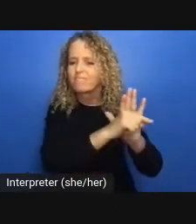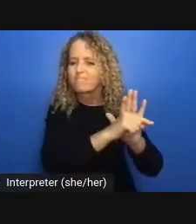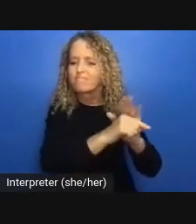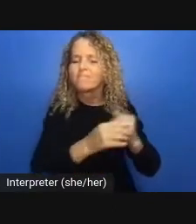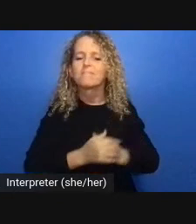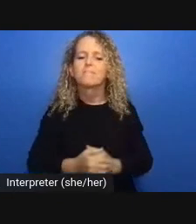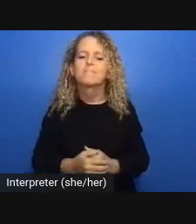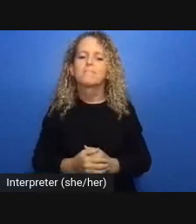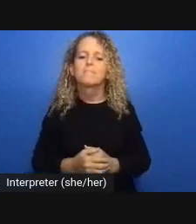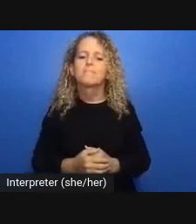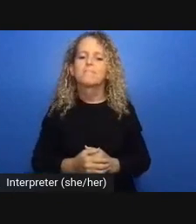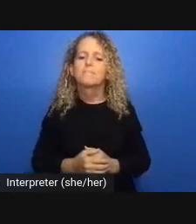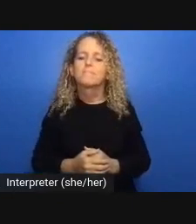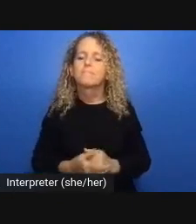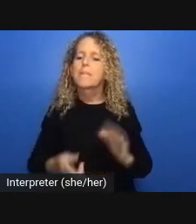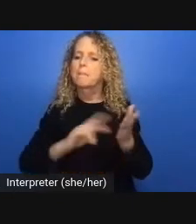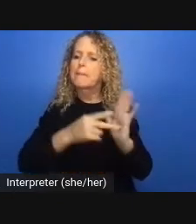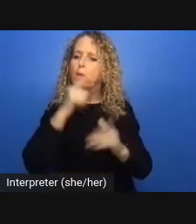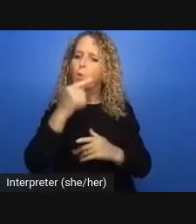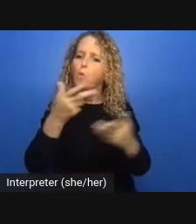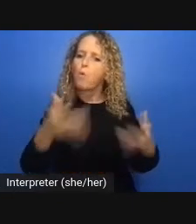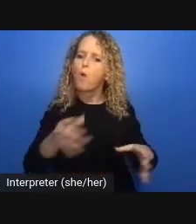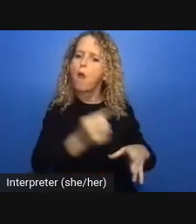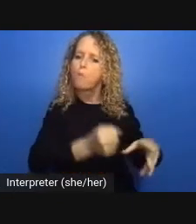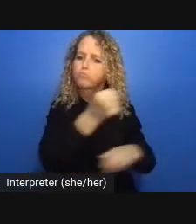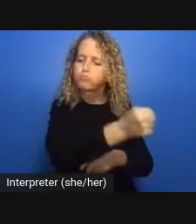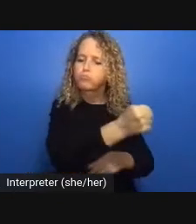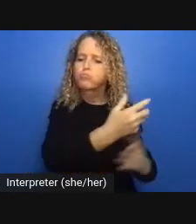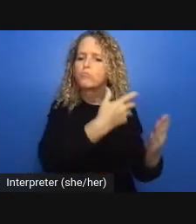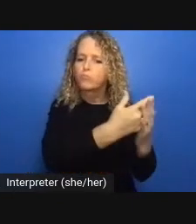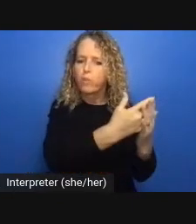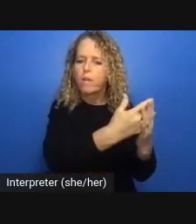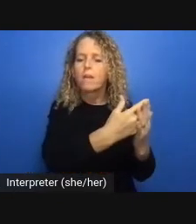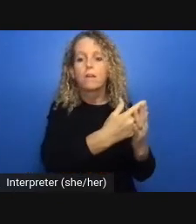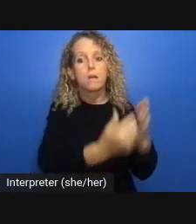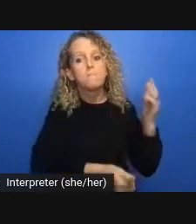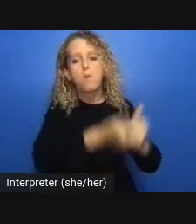though I am a nurse and I will work full-time during the pandemic I won't get into that